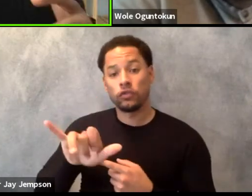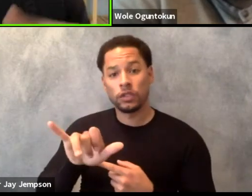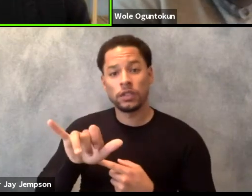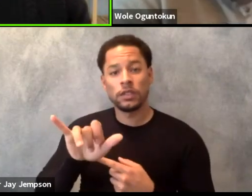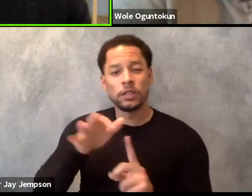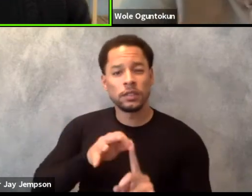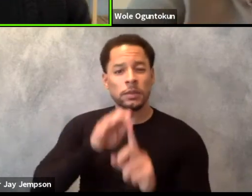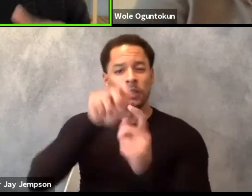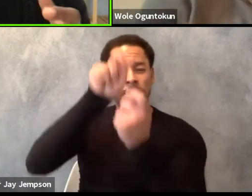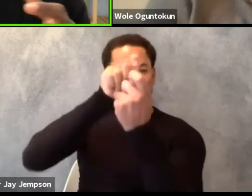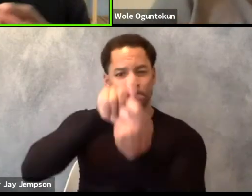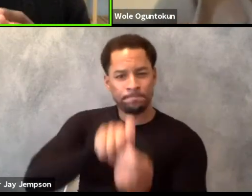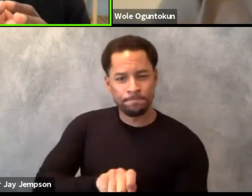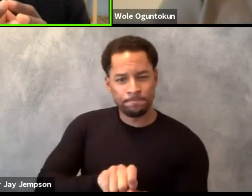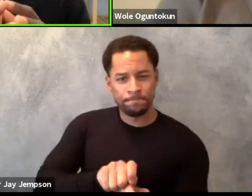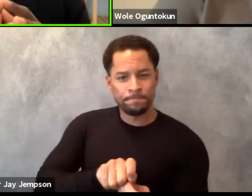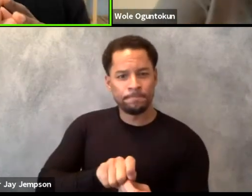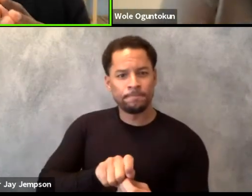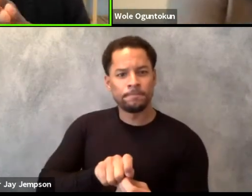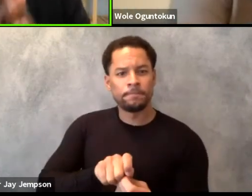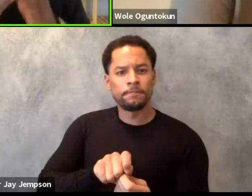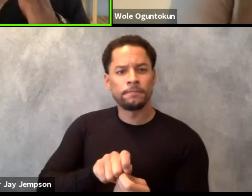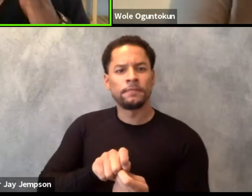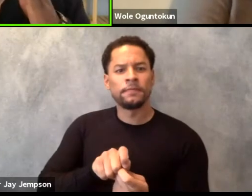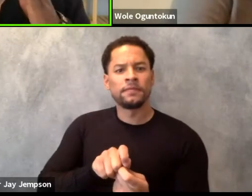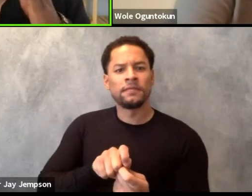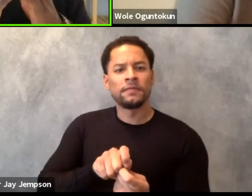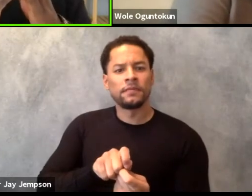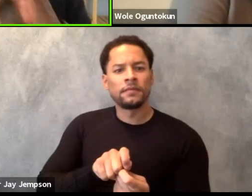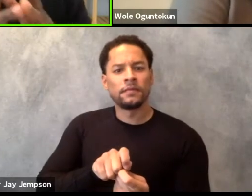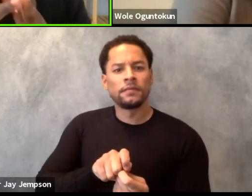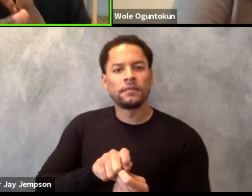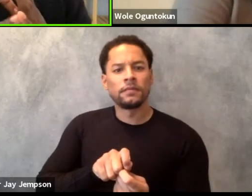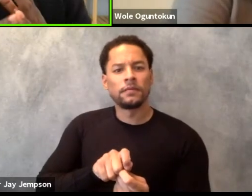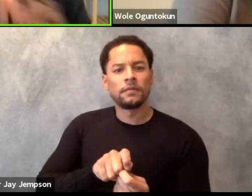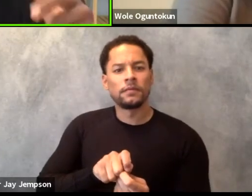because even when we talk about digital platforms and technology, we also need to change